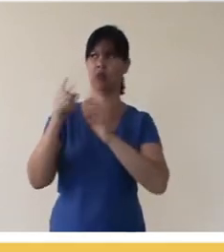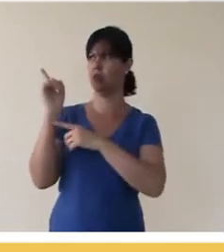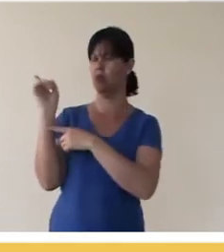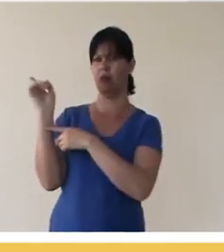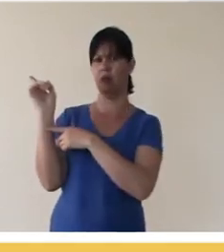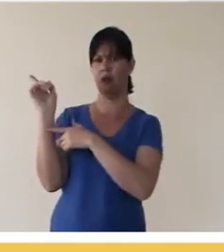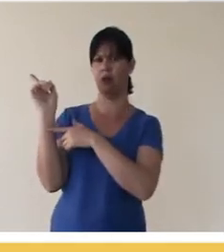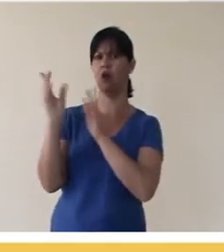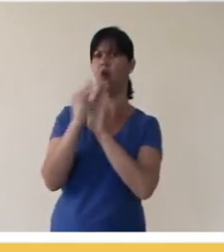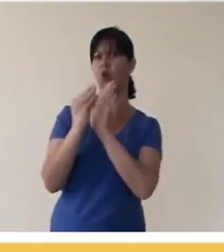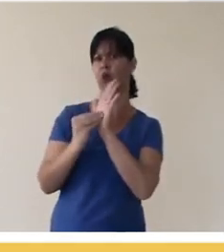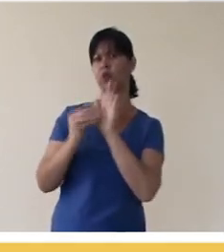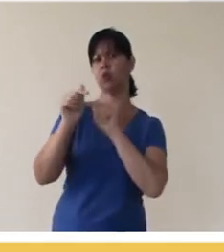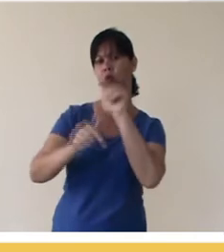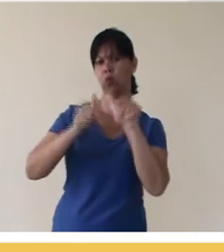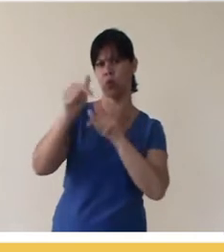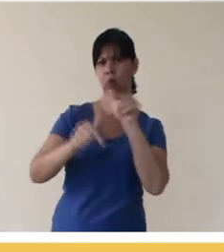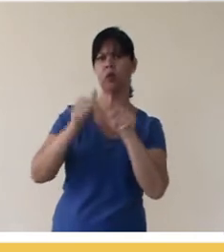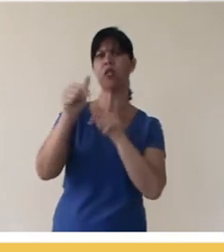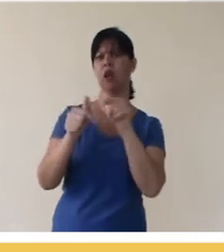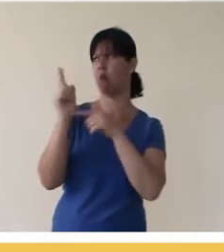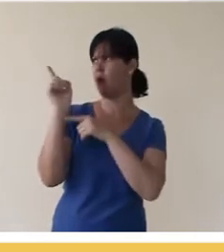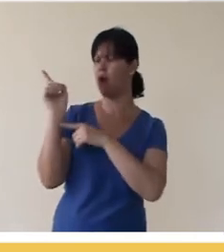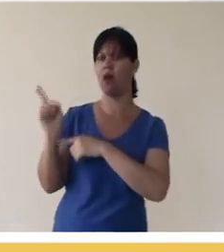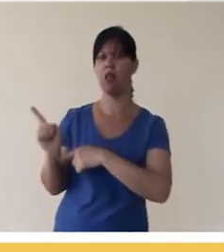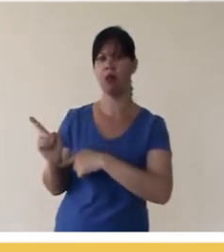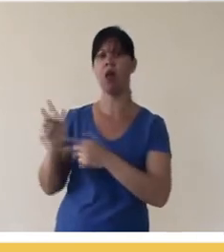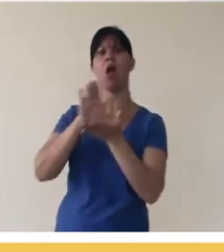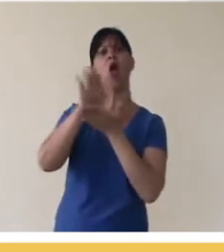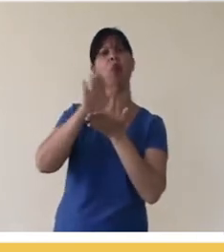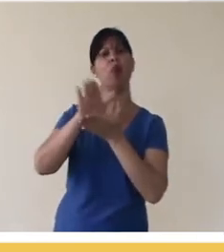here as an example: "All the content of this work, except when there is